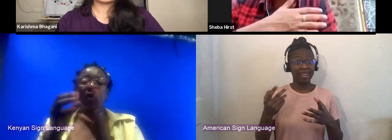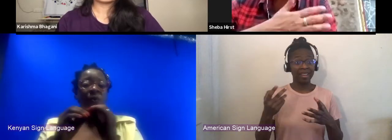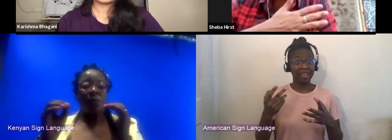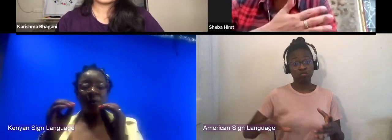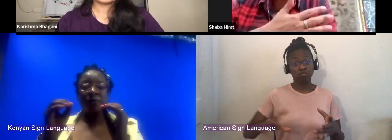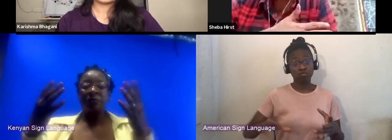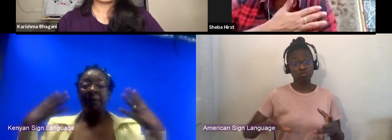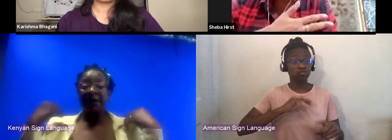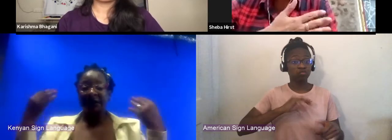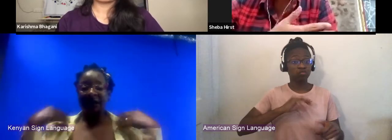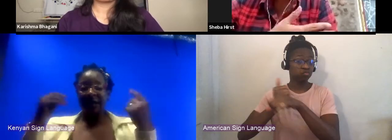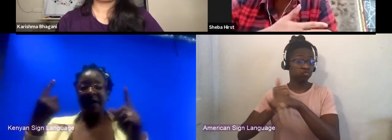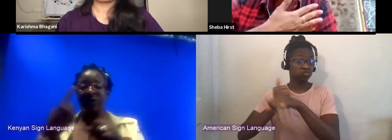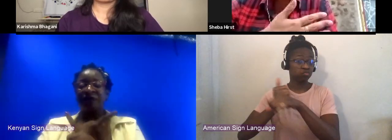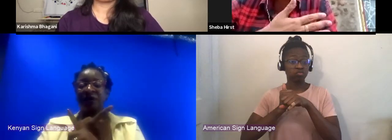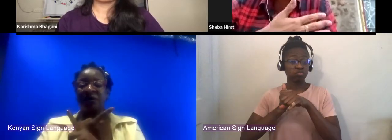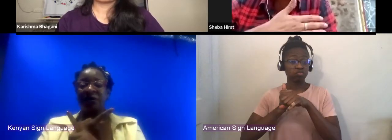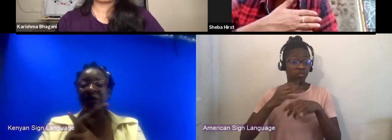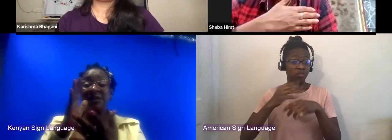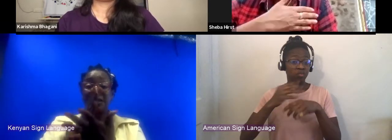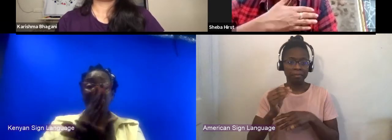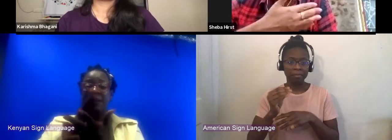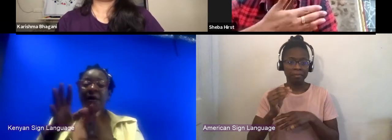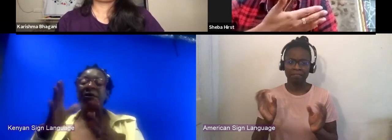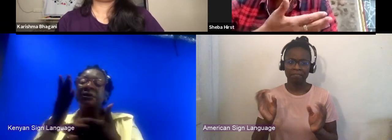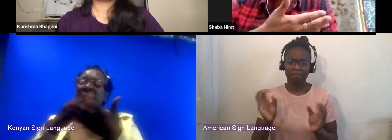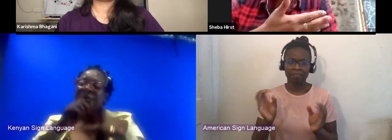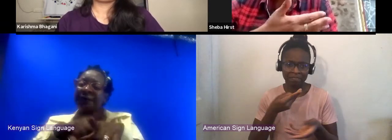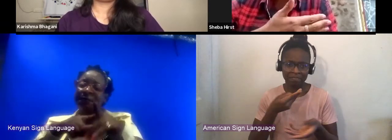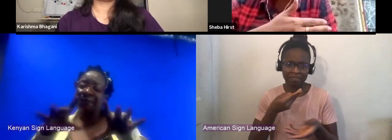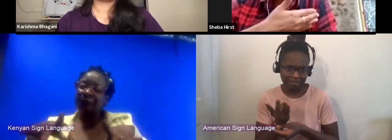you find yourself having to develop skills